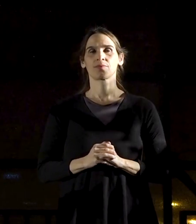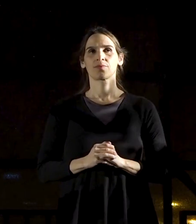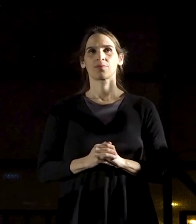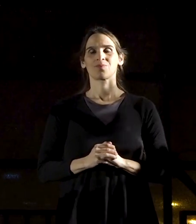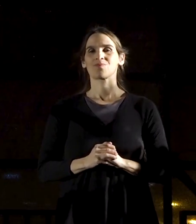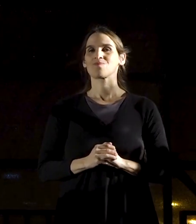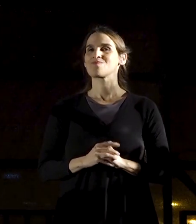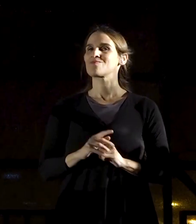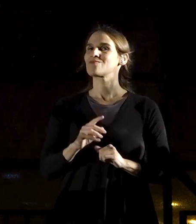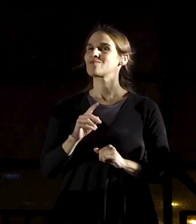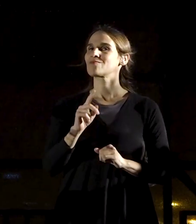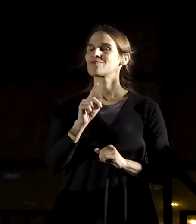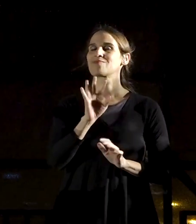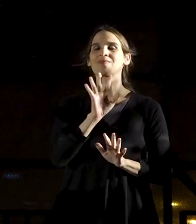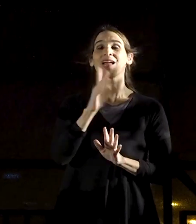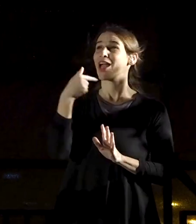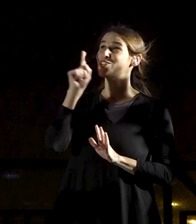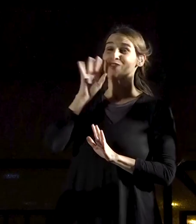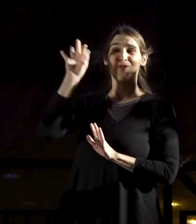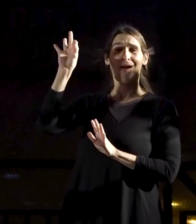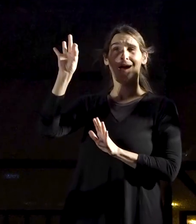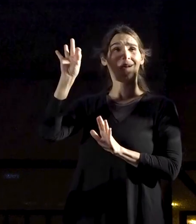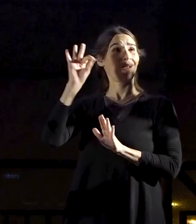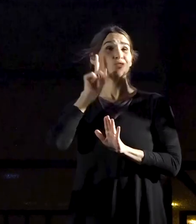No street will be named after you,